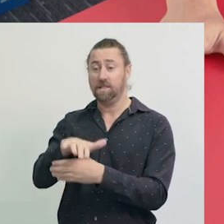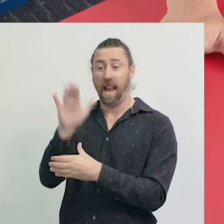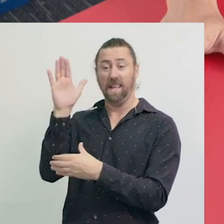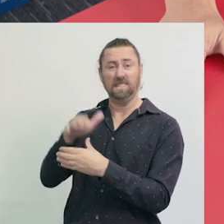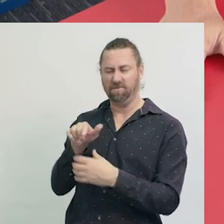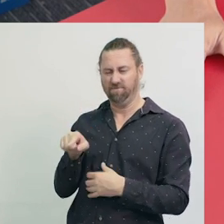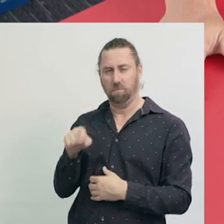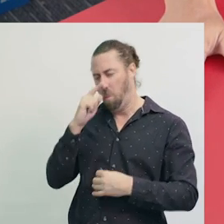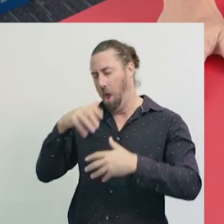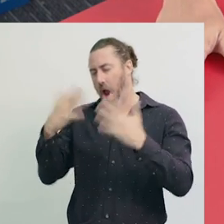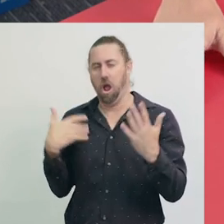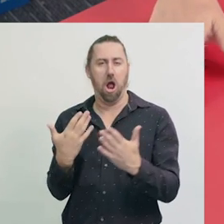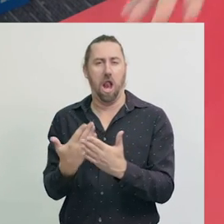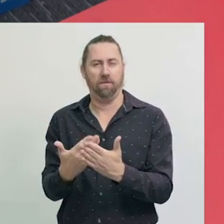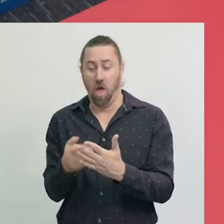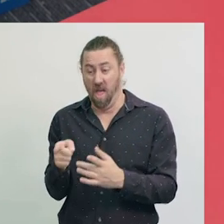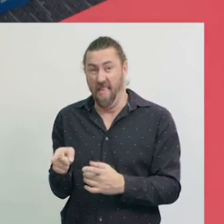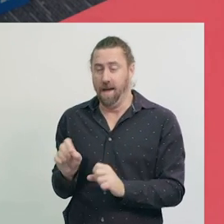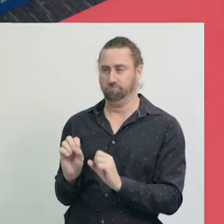It goes to the landfill.